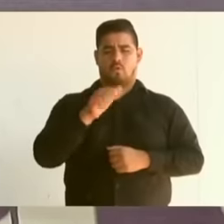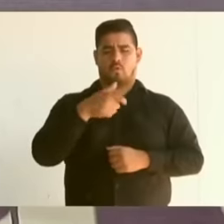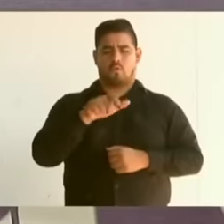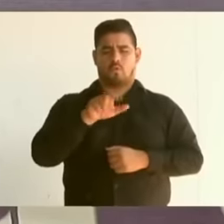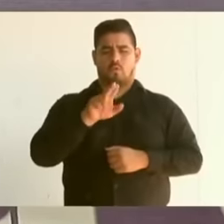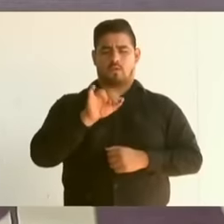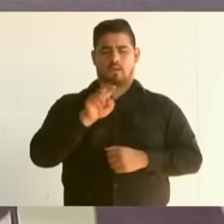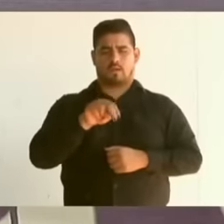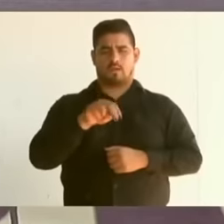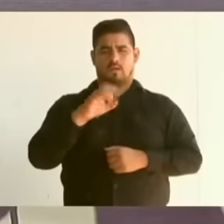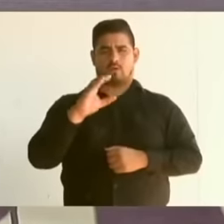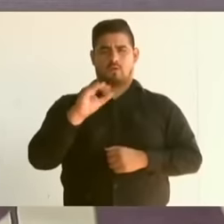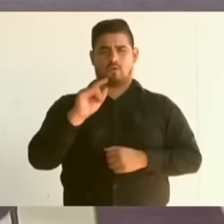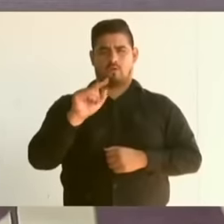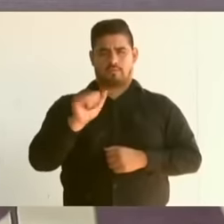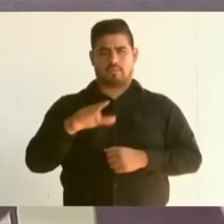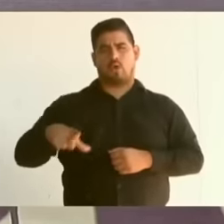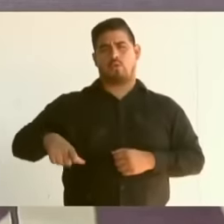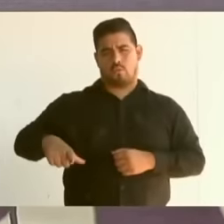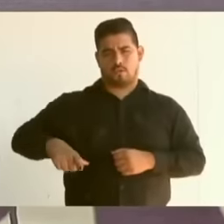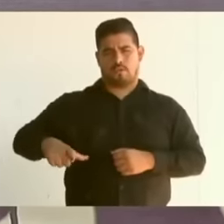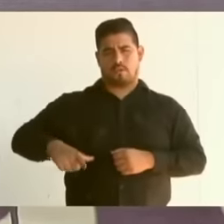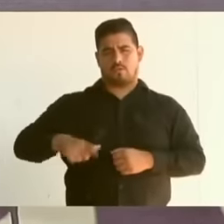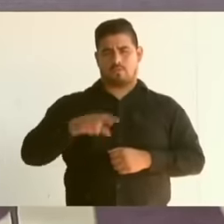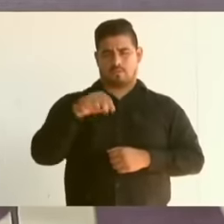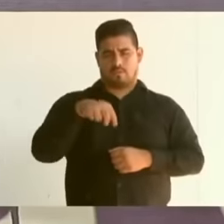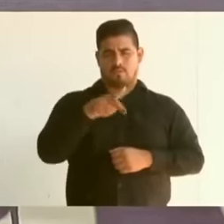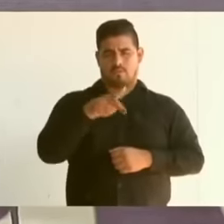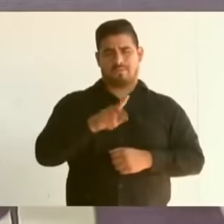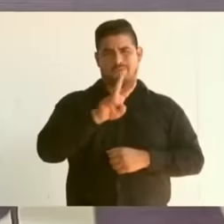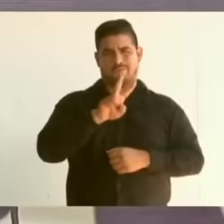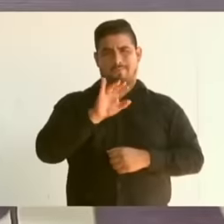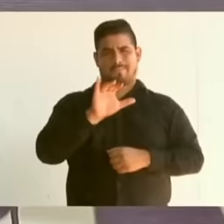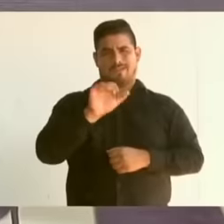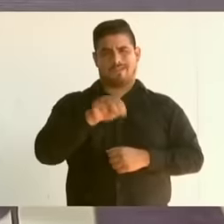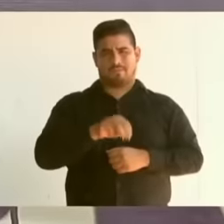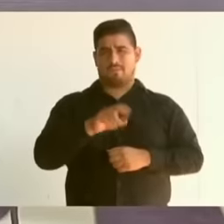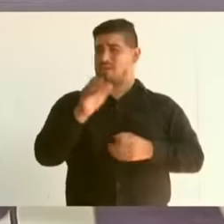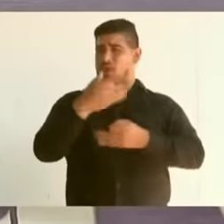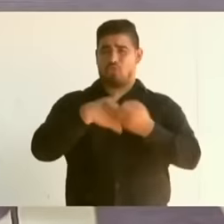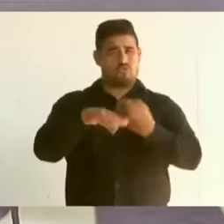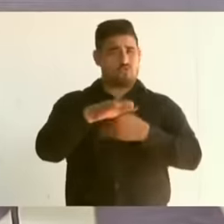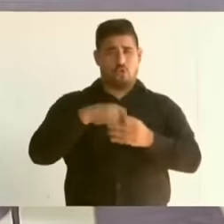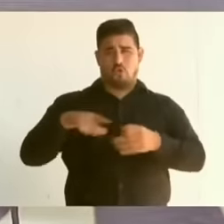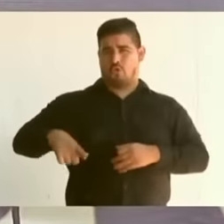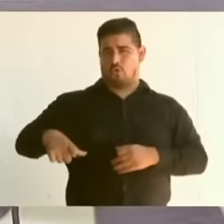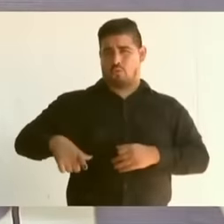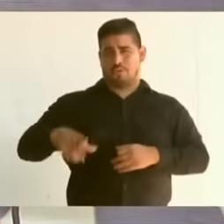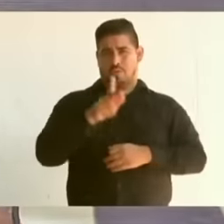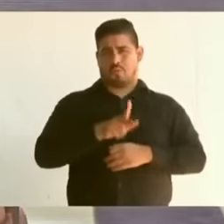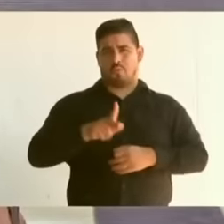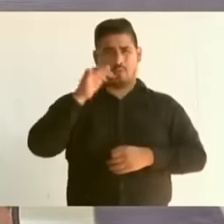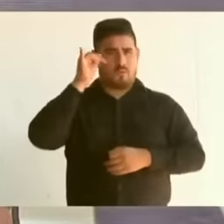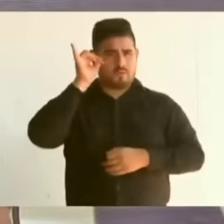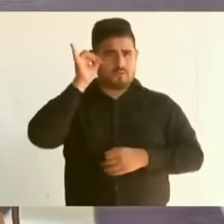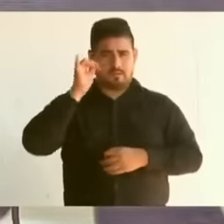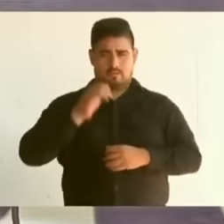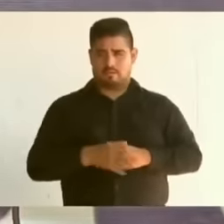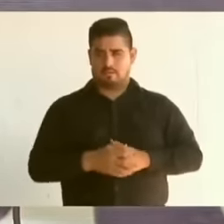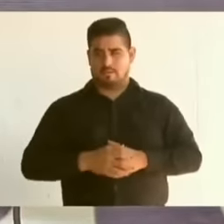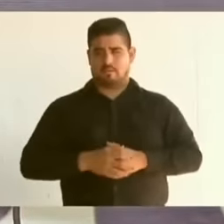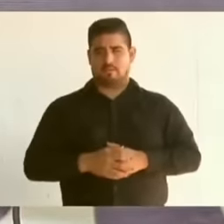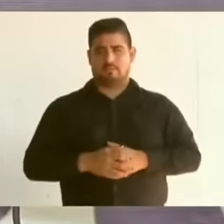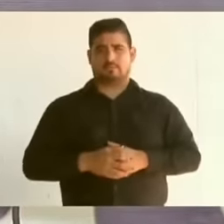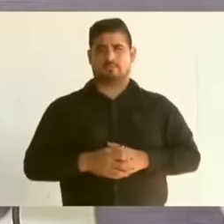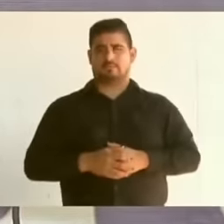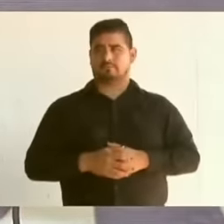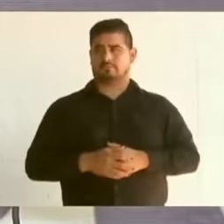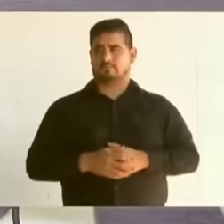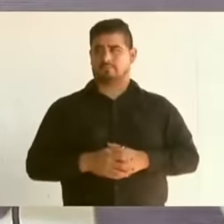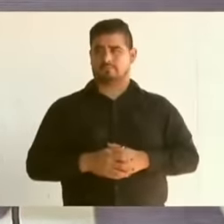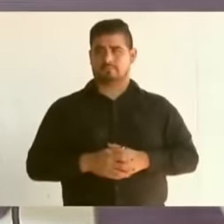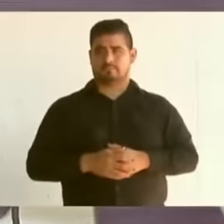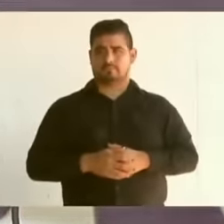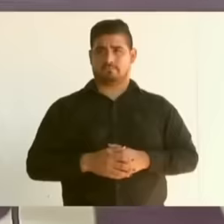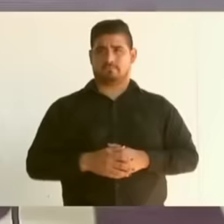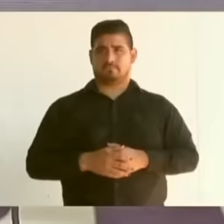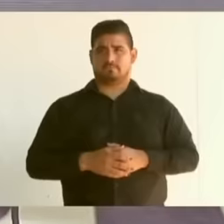traditional team of Vicam and to all the traditional governors of the Yai people I made some notes